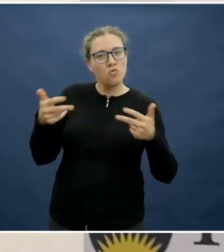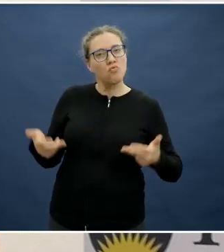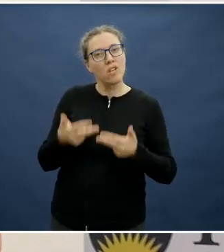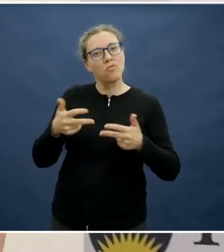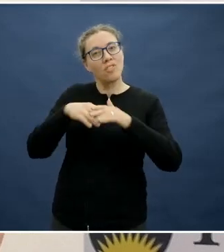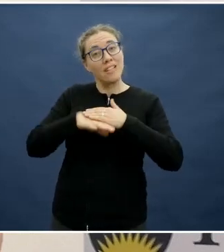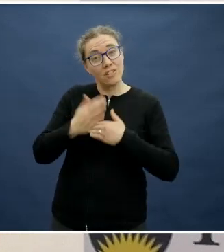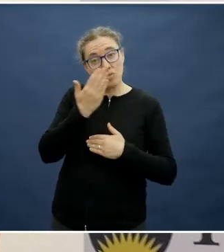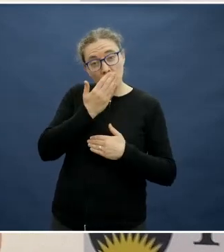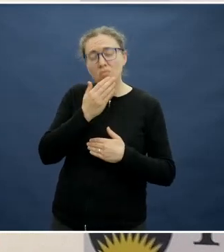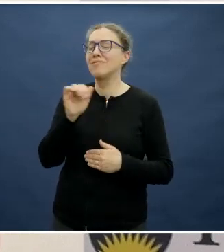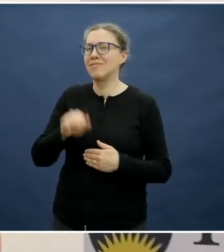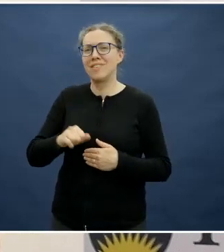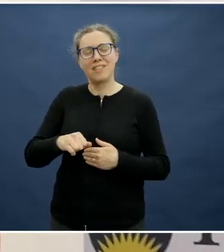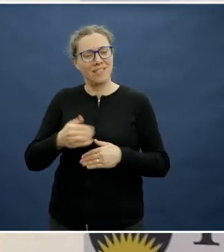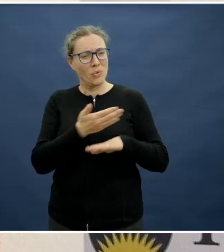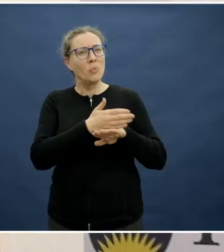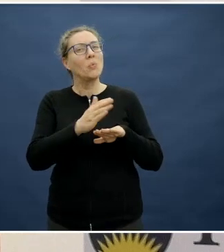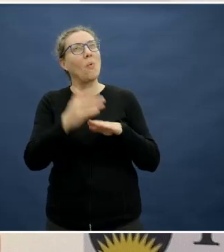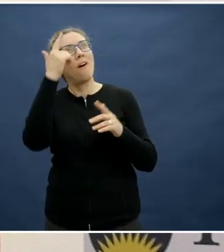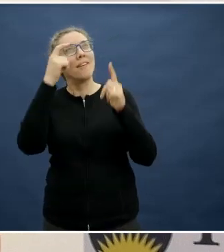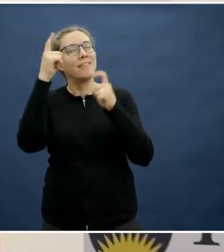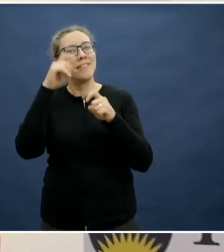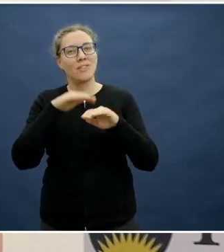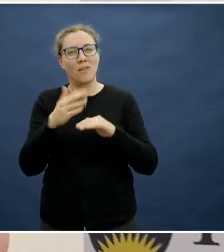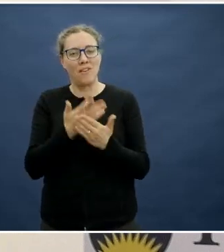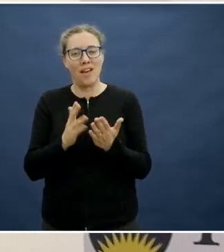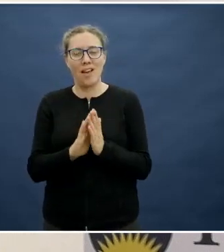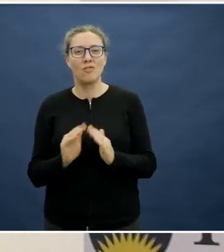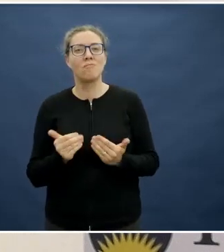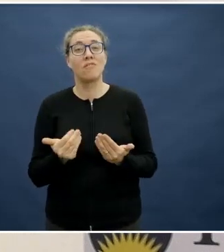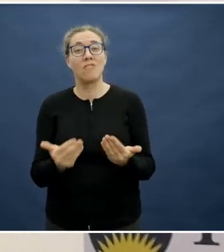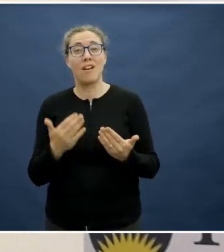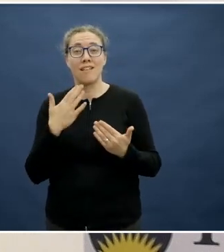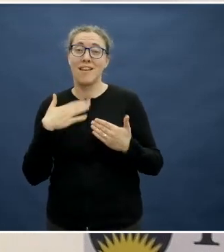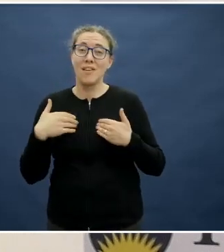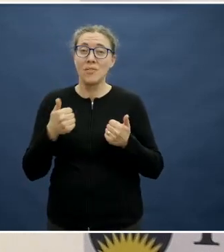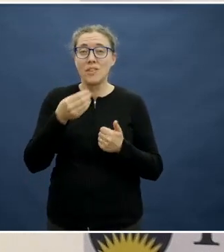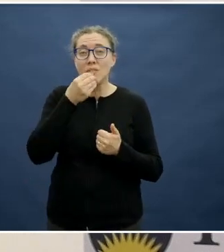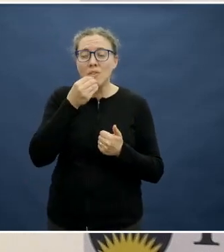Yes, all of those ways that we can look at what's working in other sectors,